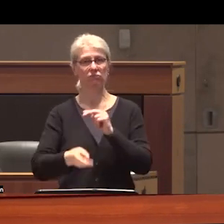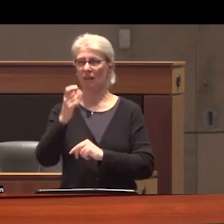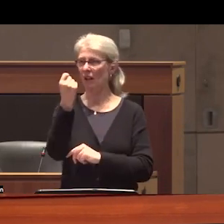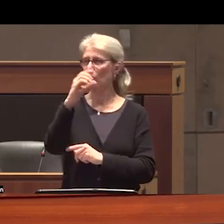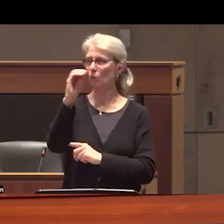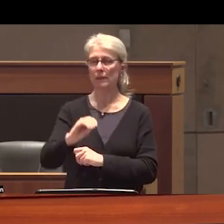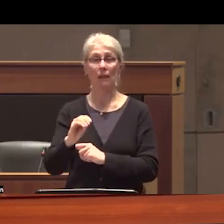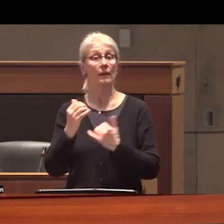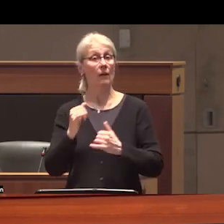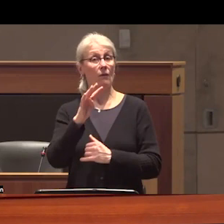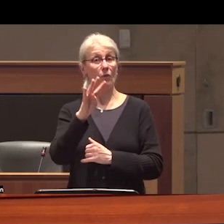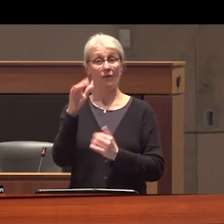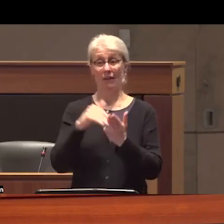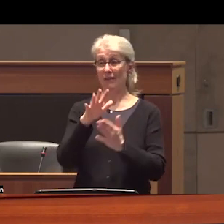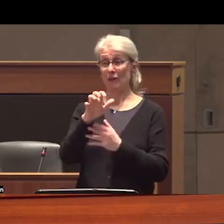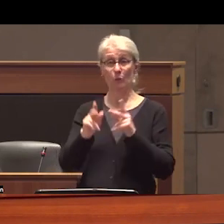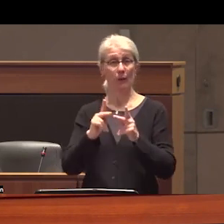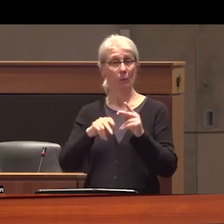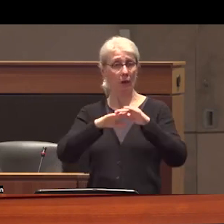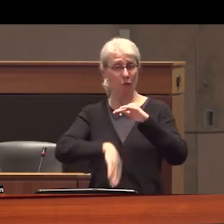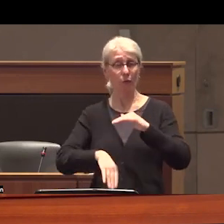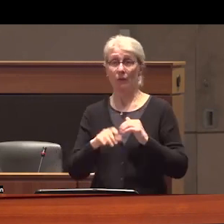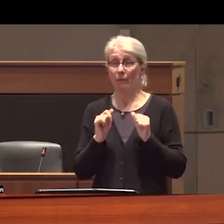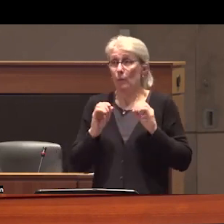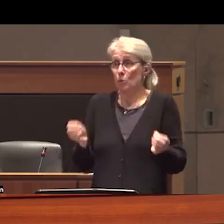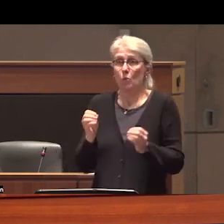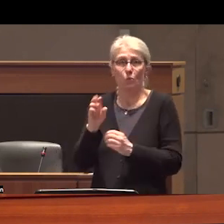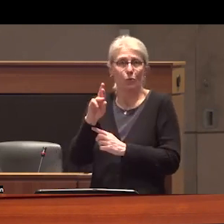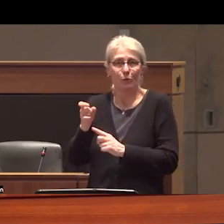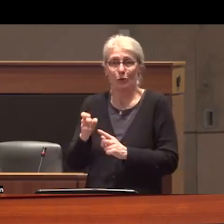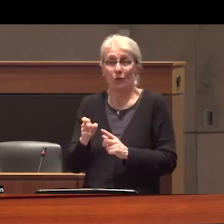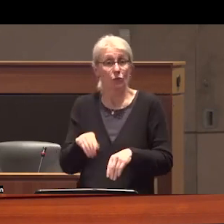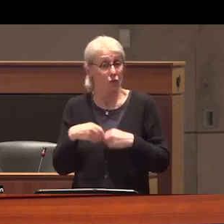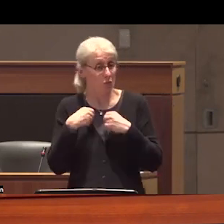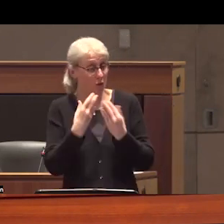less than 4,500 people have any prescription at all to offer context for that number it is